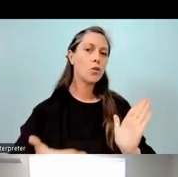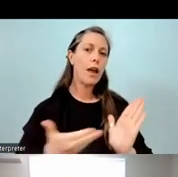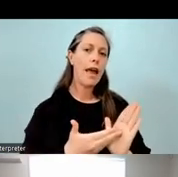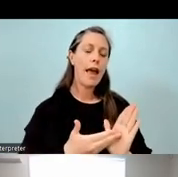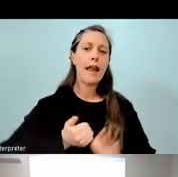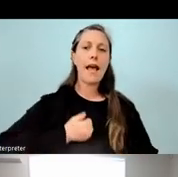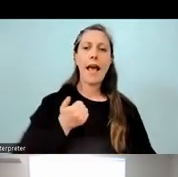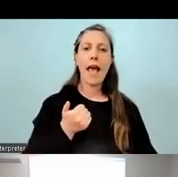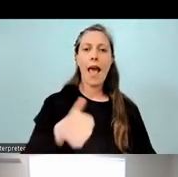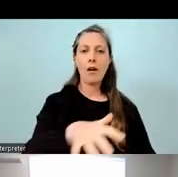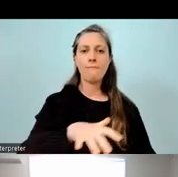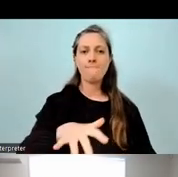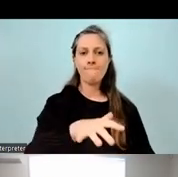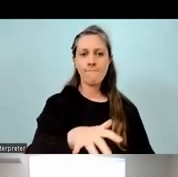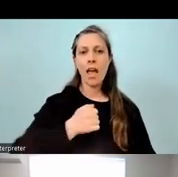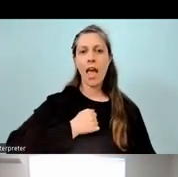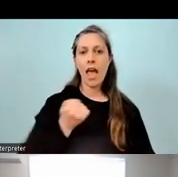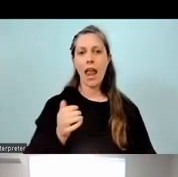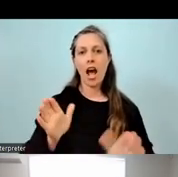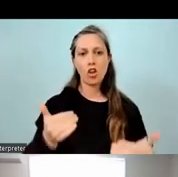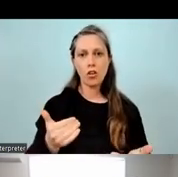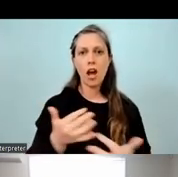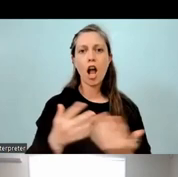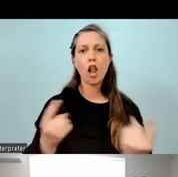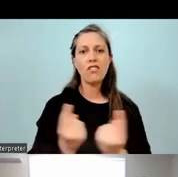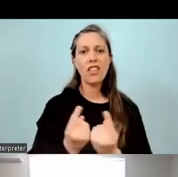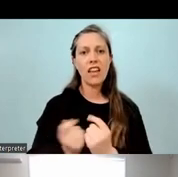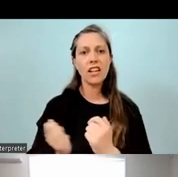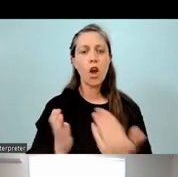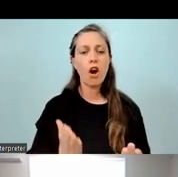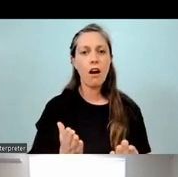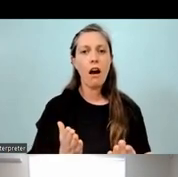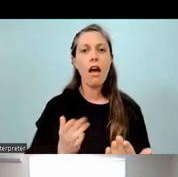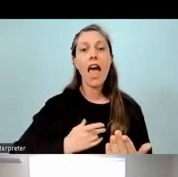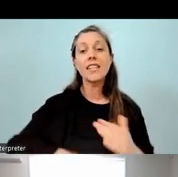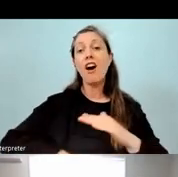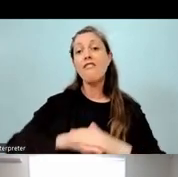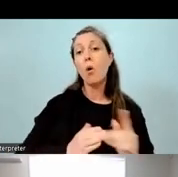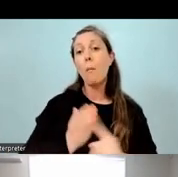is that we obviously offer an English pathway, but we also offer a full immersion